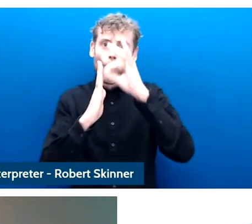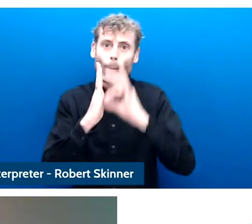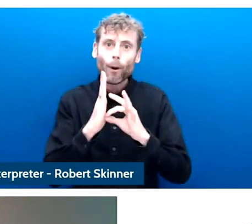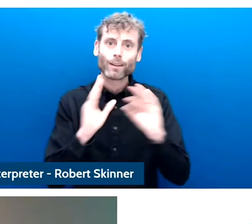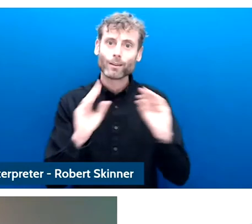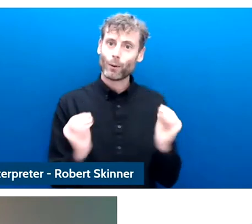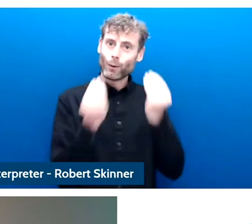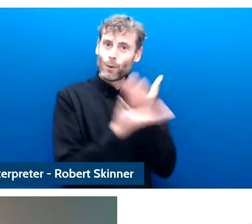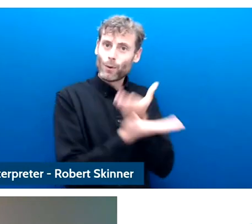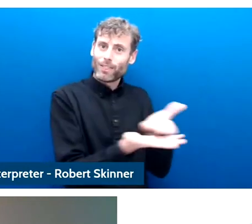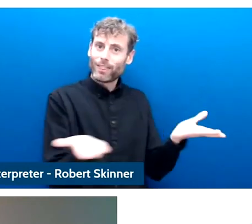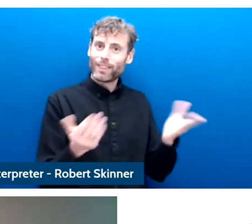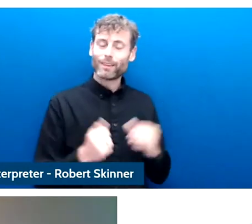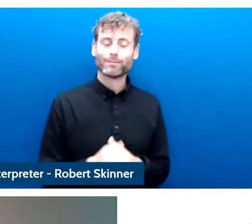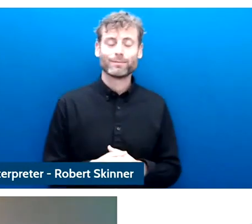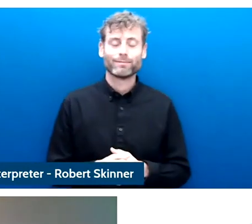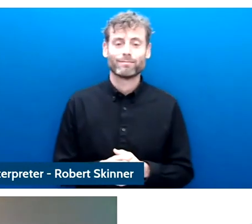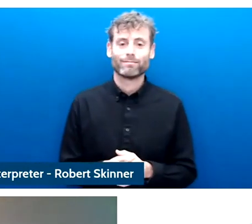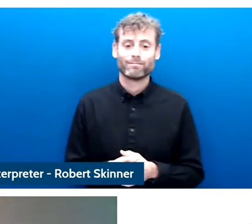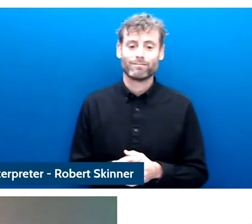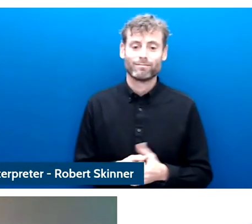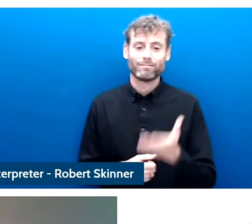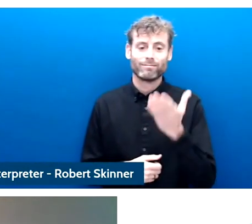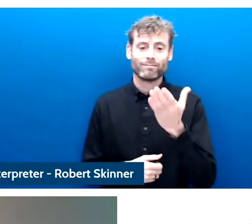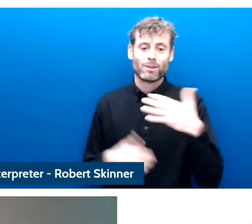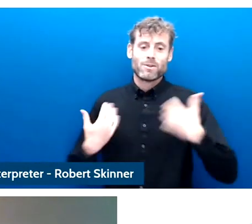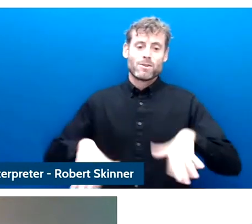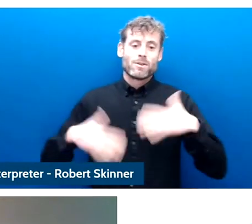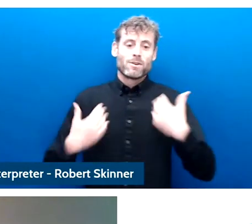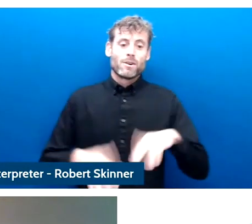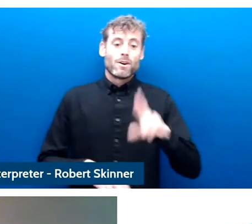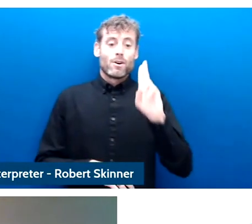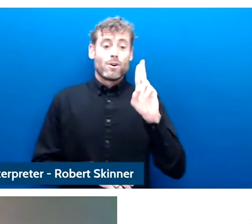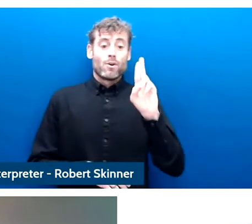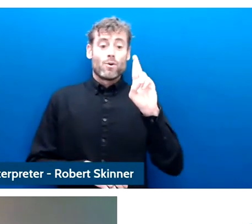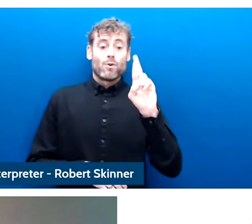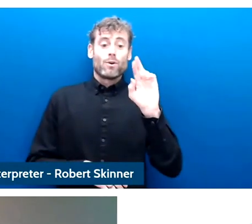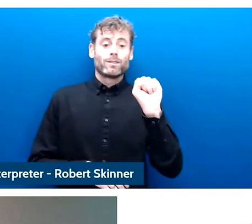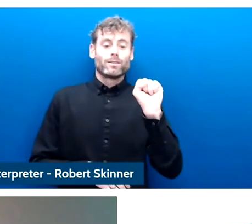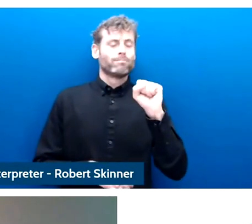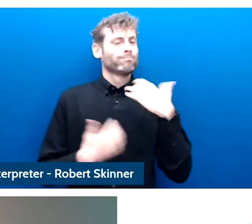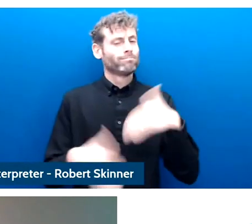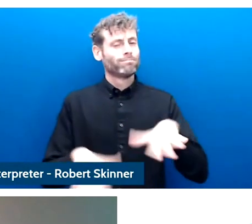You have given us a huge amount to think about real insight into some of these key